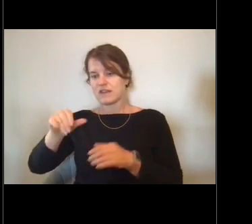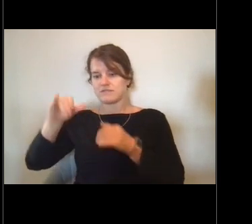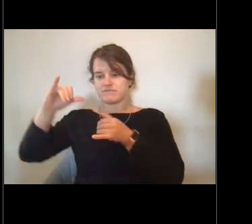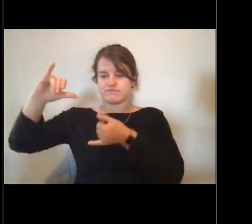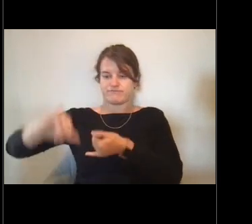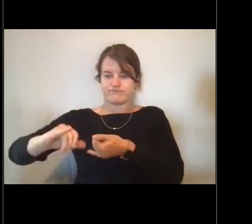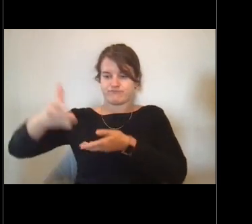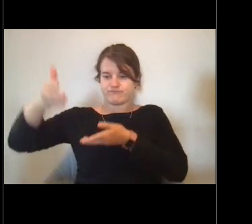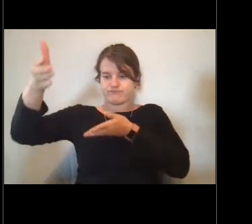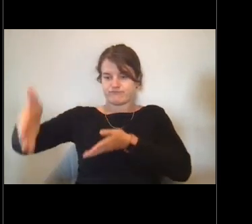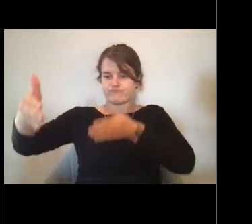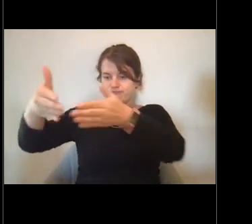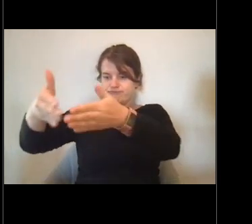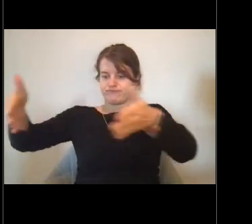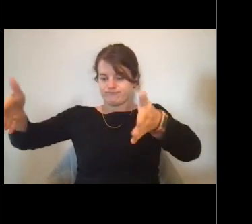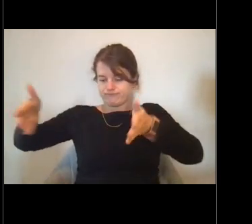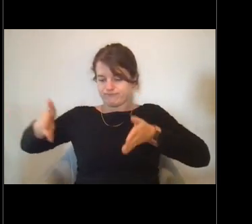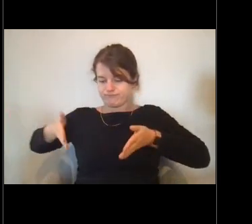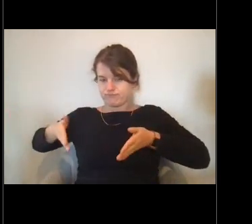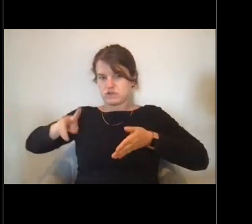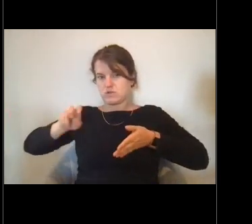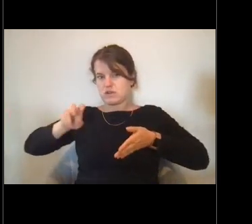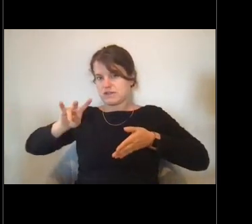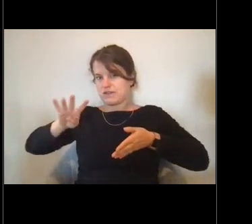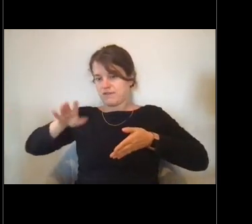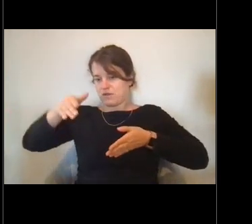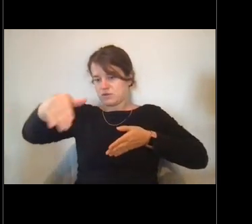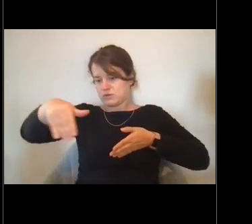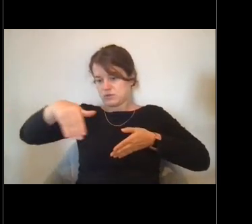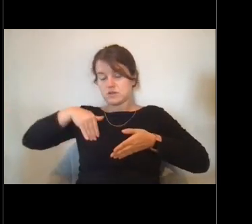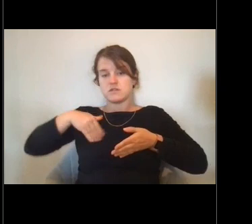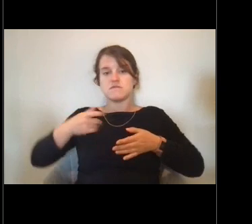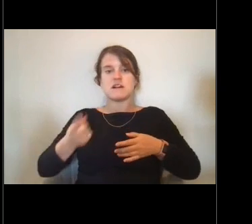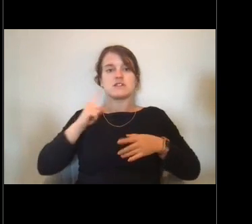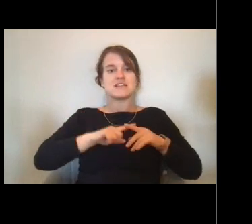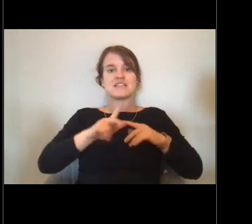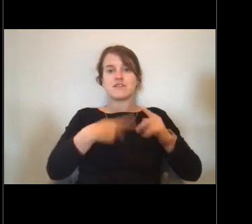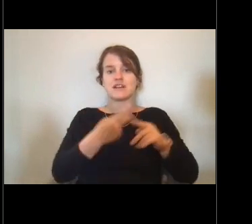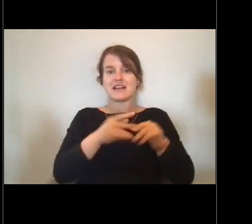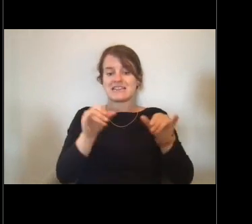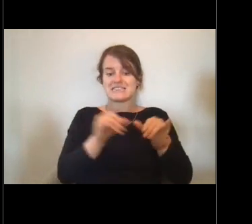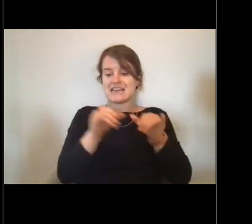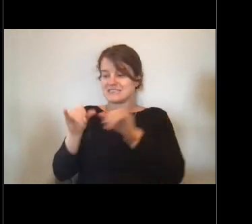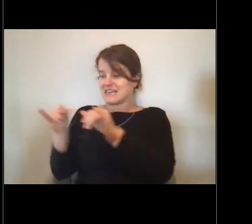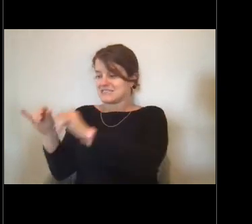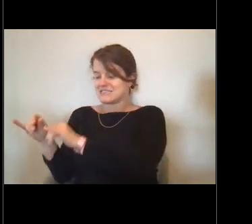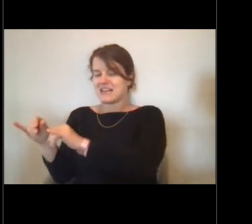Different sized ships take different numbers of people. Some ships take a lot of scientists.